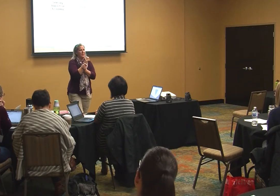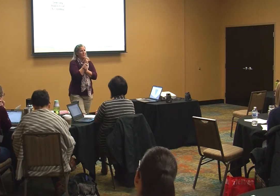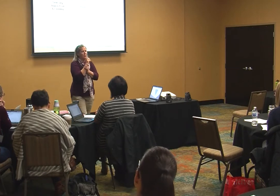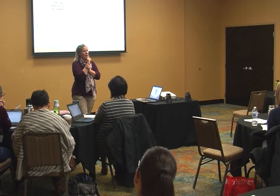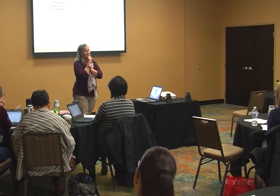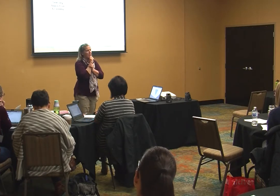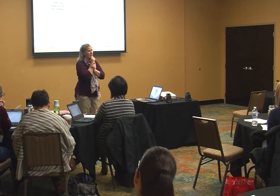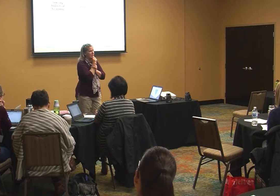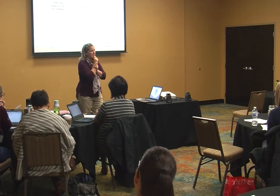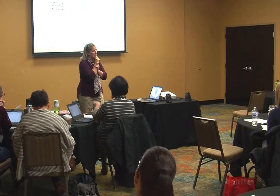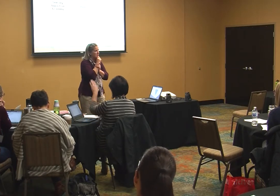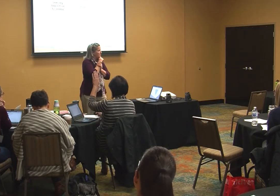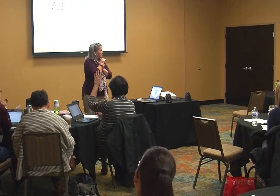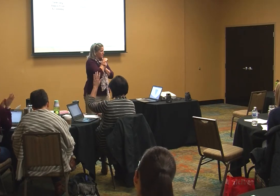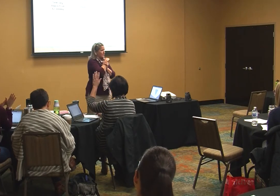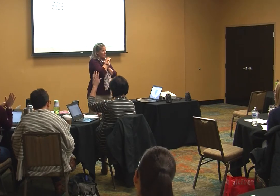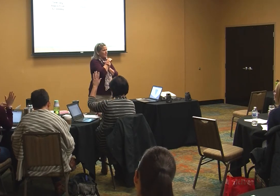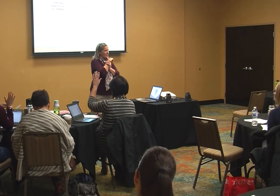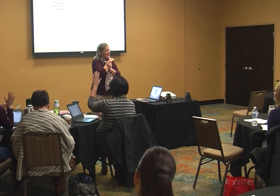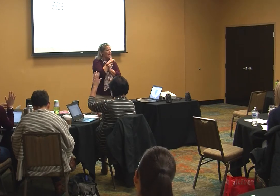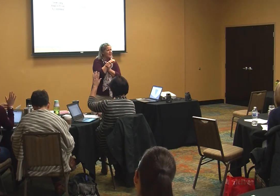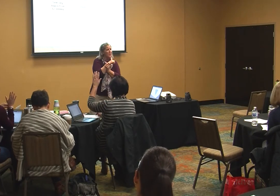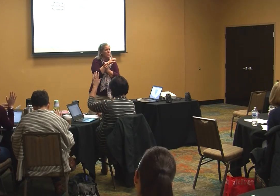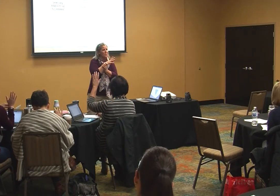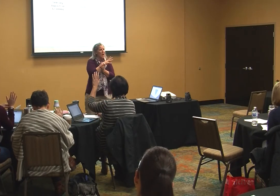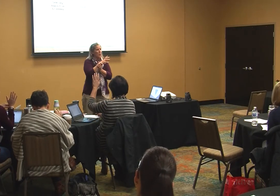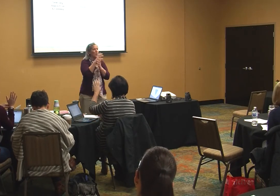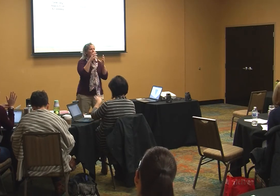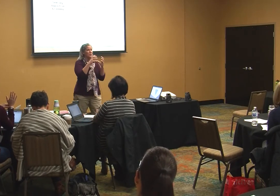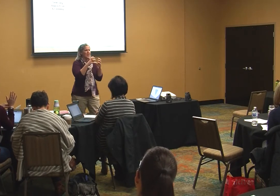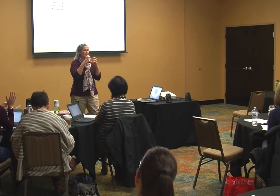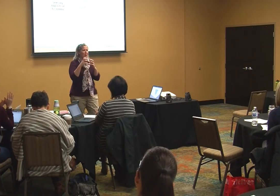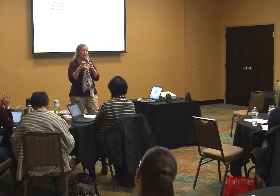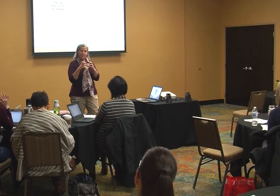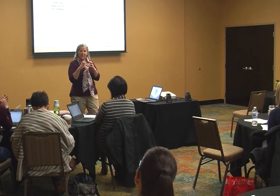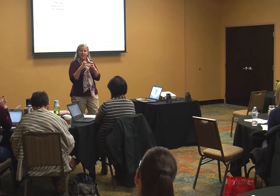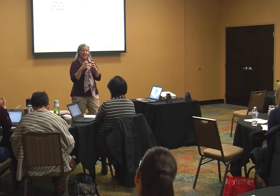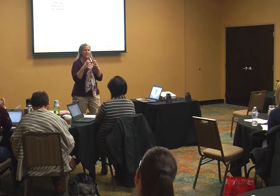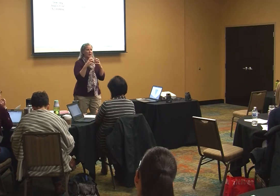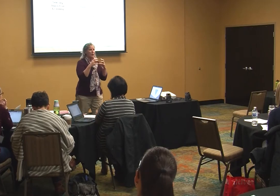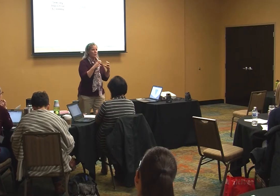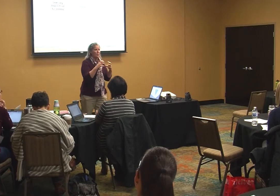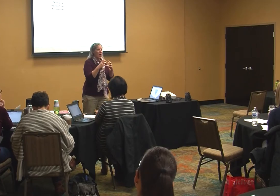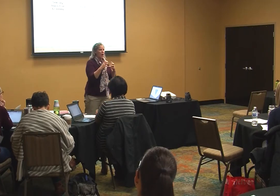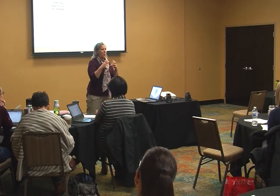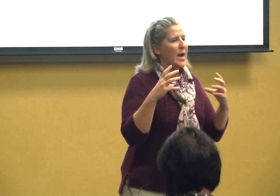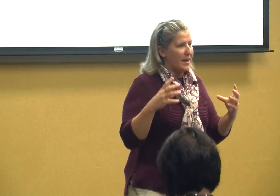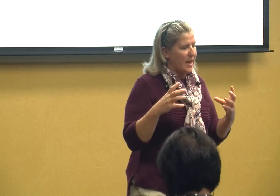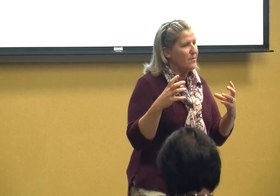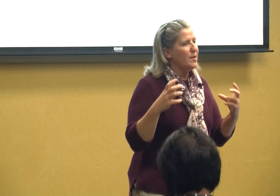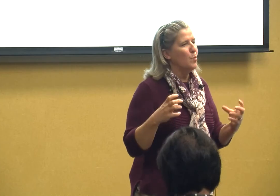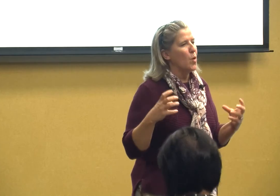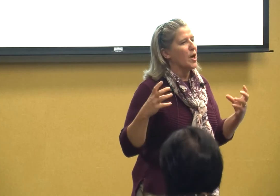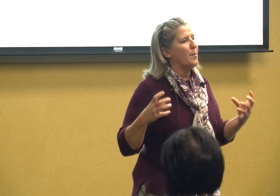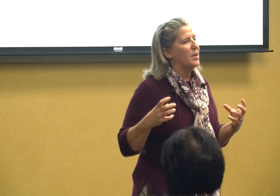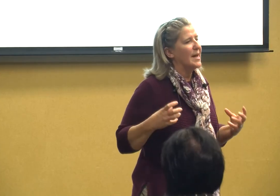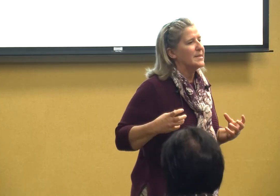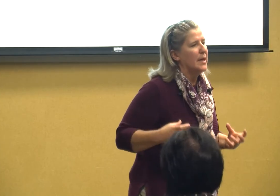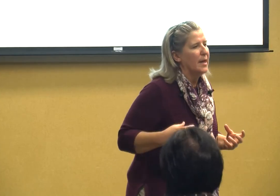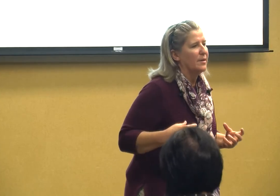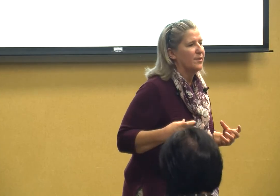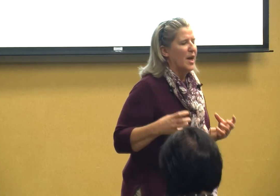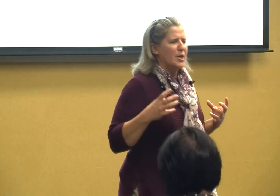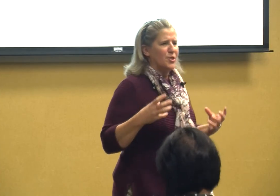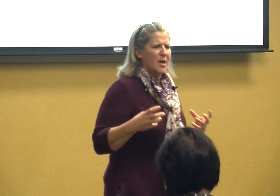deafblindness yeah so you know just how hard that is you know and even the more complex kids just